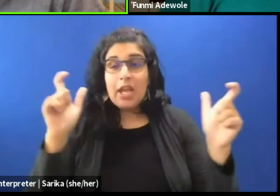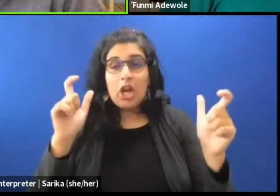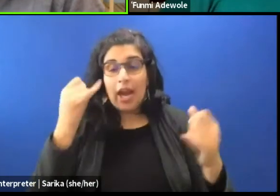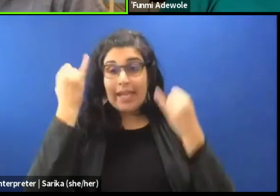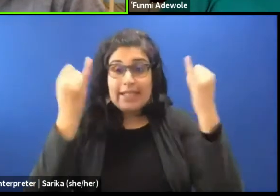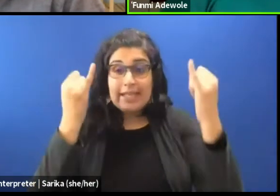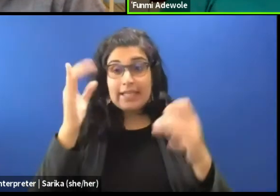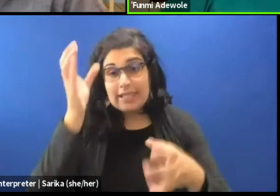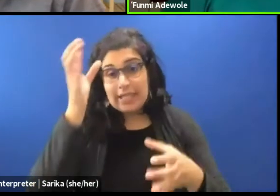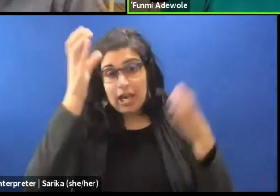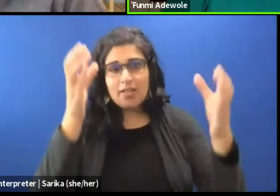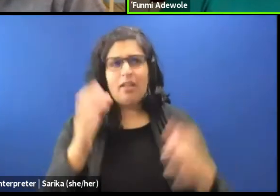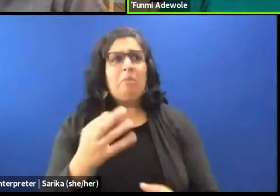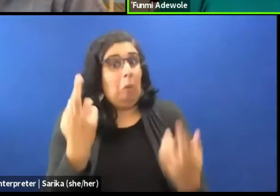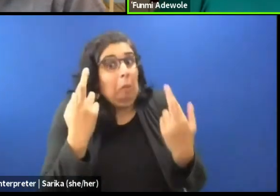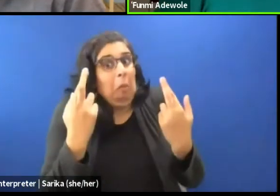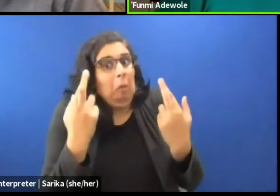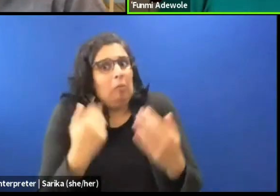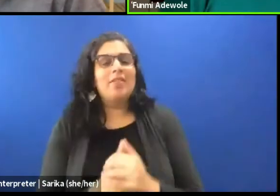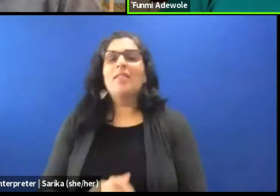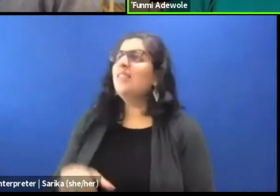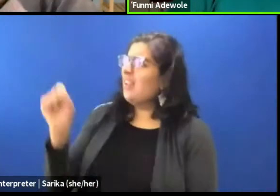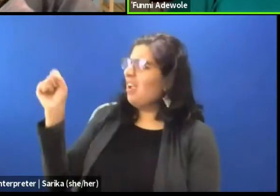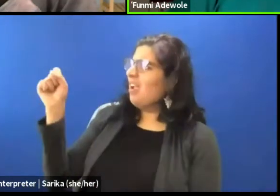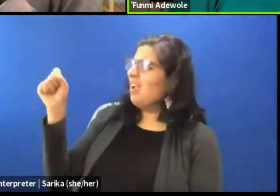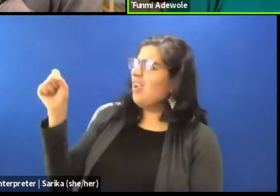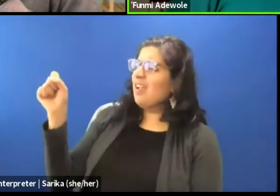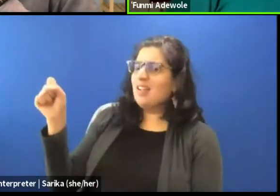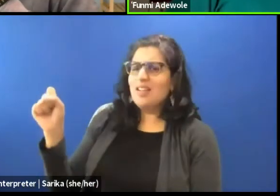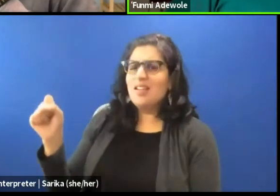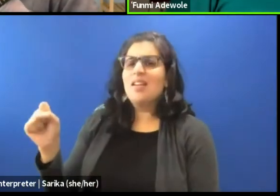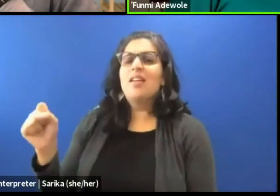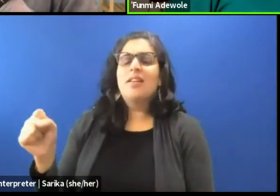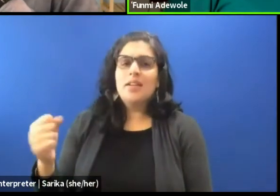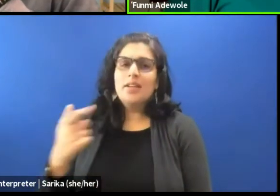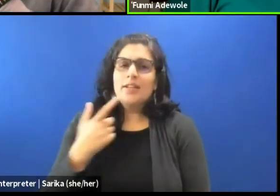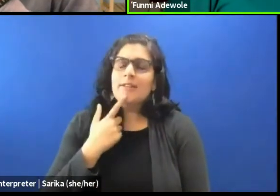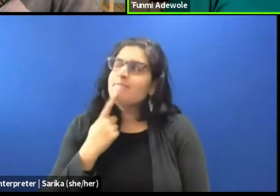Yeah, I mean, what you're saying,